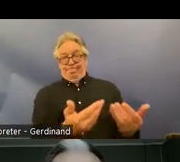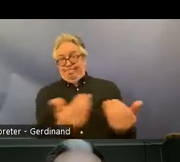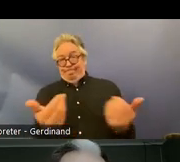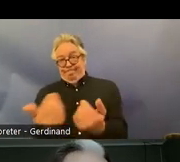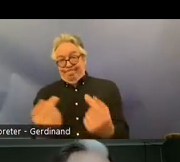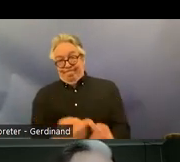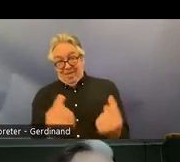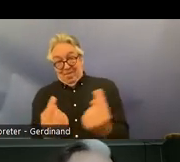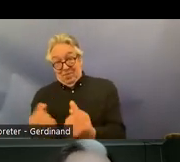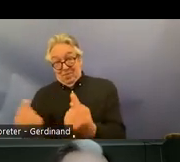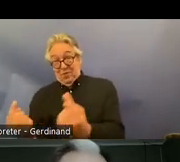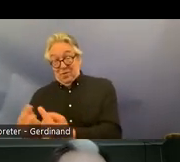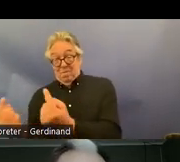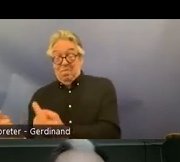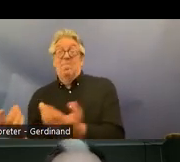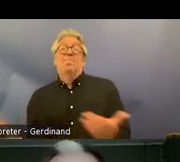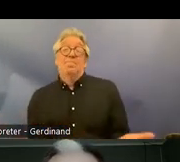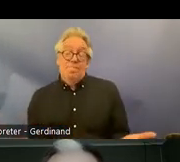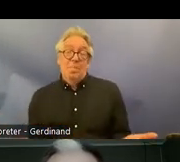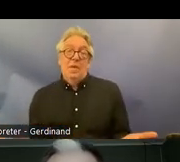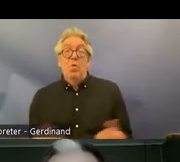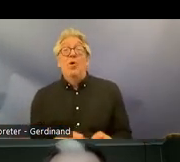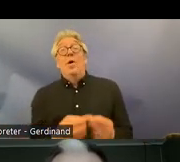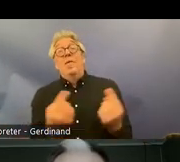looks a little bit different in different